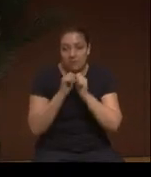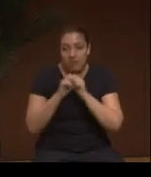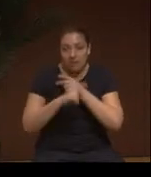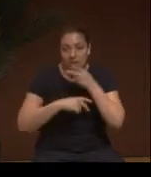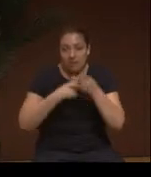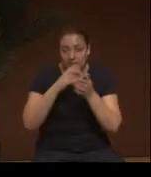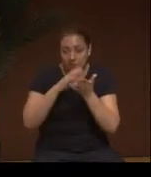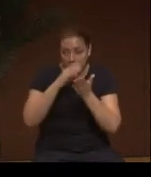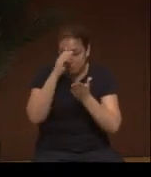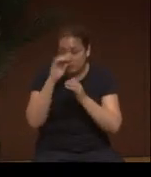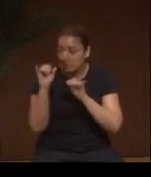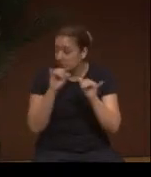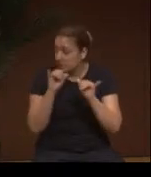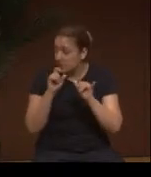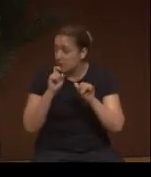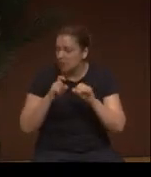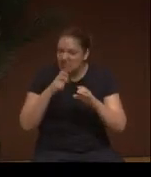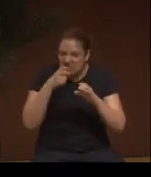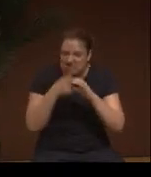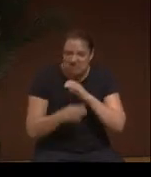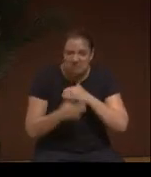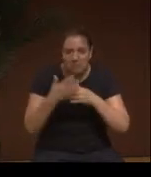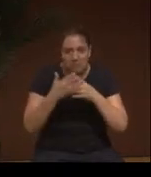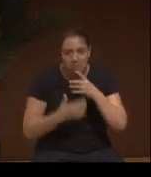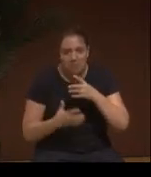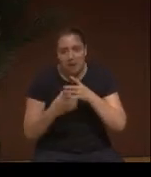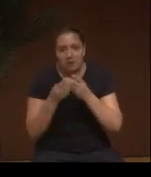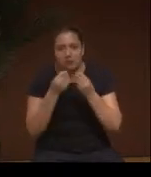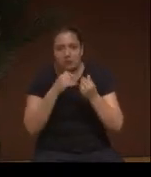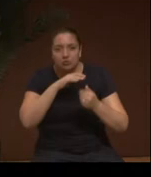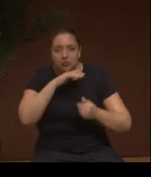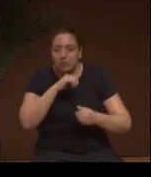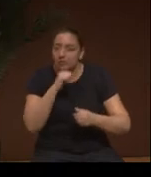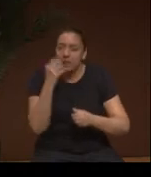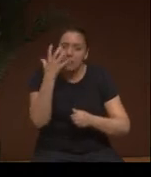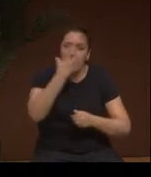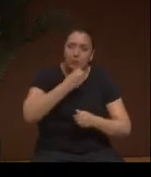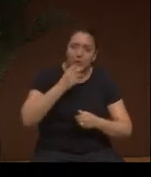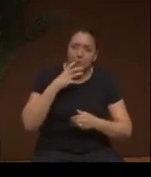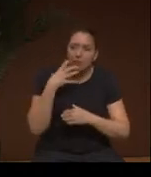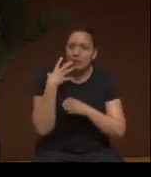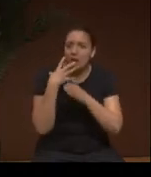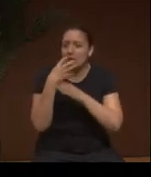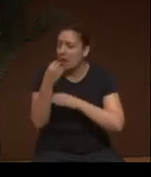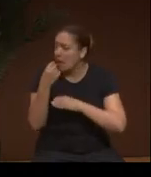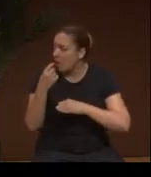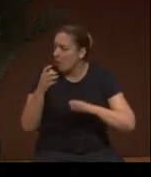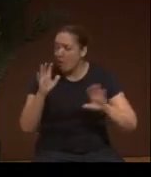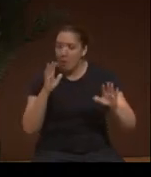You must like I say, get in the blood and dirt of it. It's not all pretty. You're not going to walk out all, I'm modeling, no.